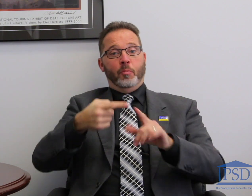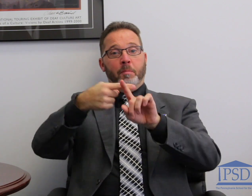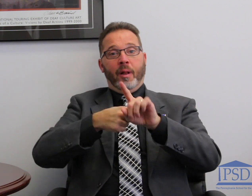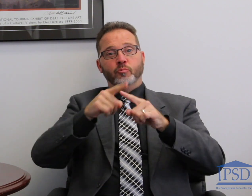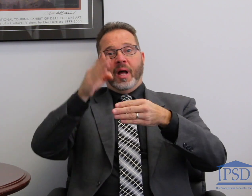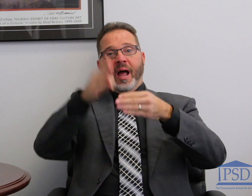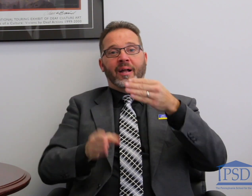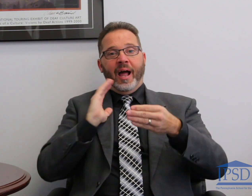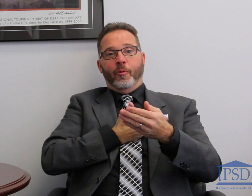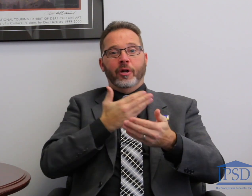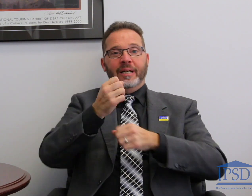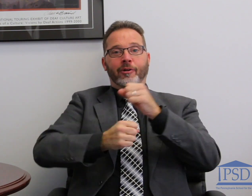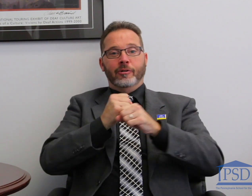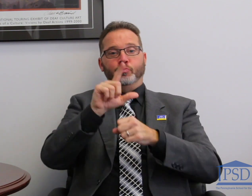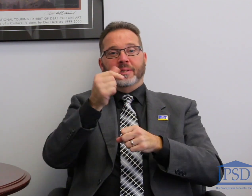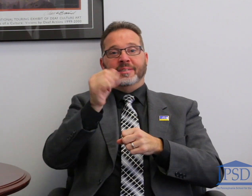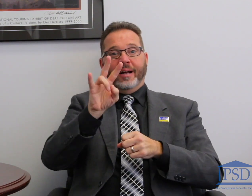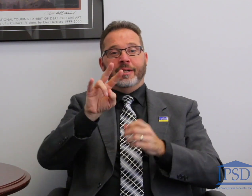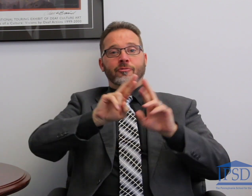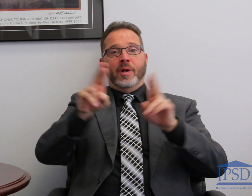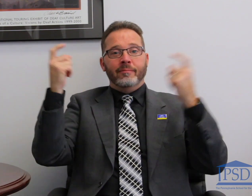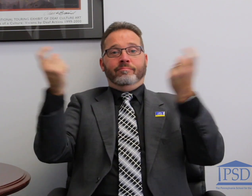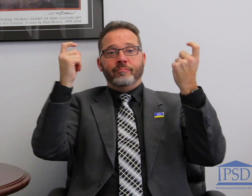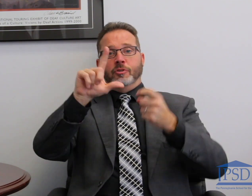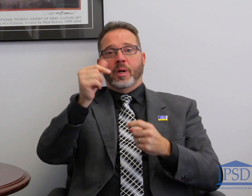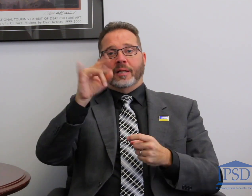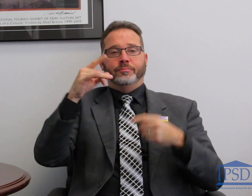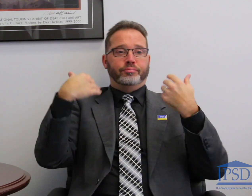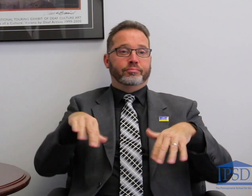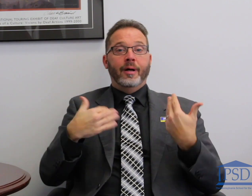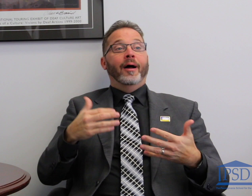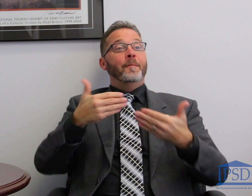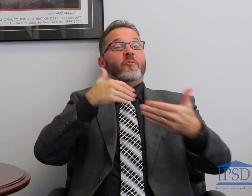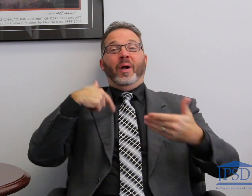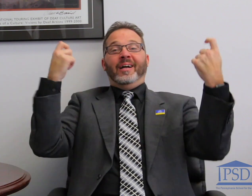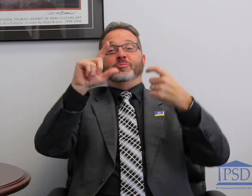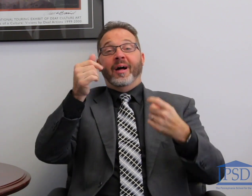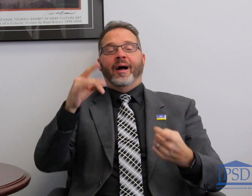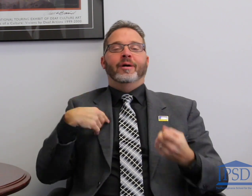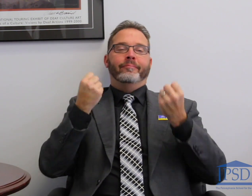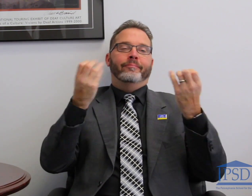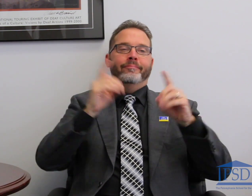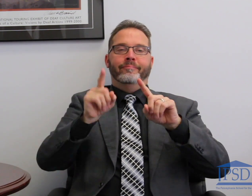which is hard to believe. Before we wrap up 2017 and welcome in 2018 there